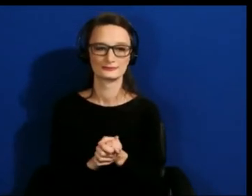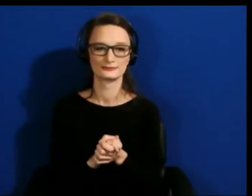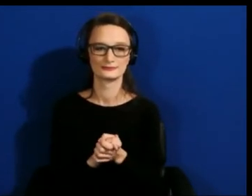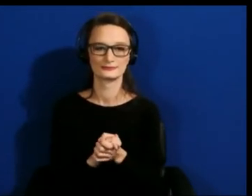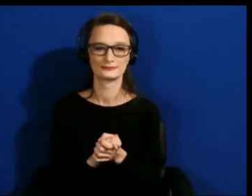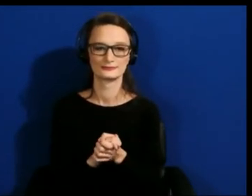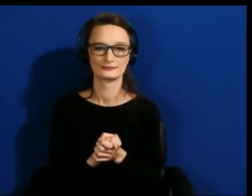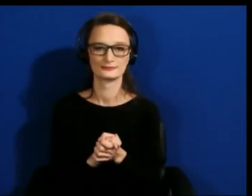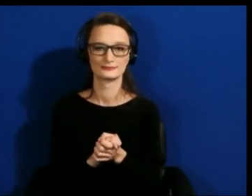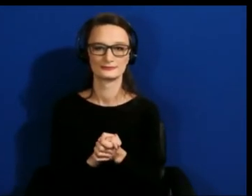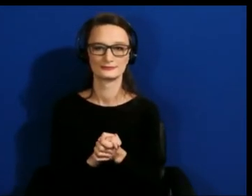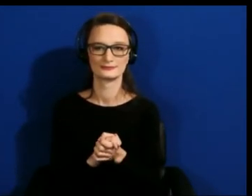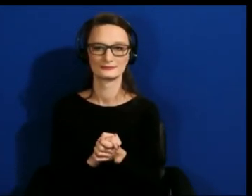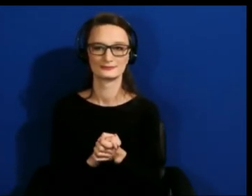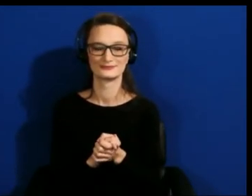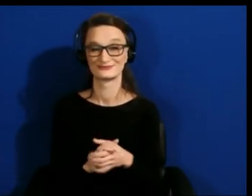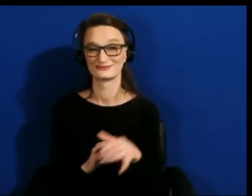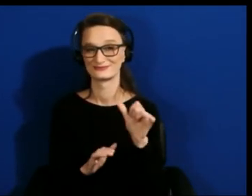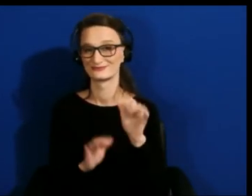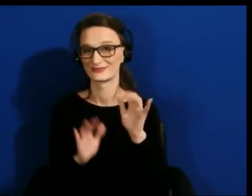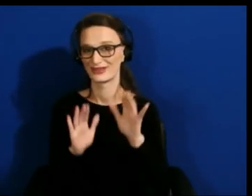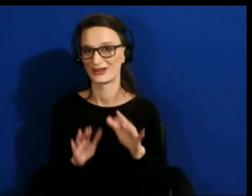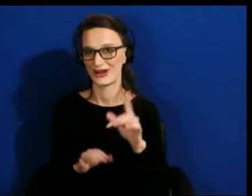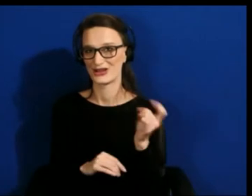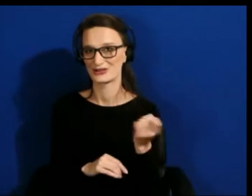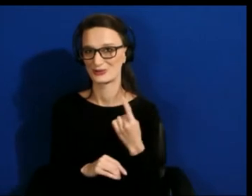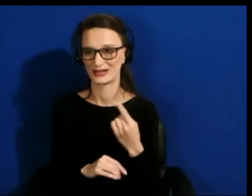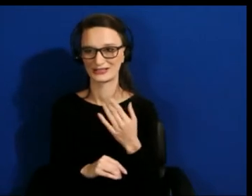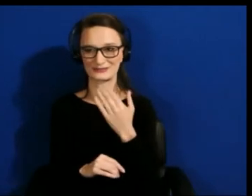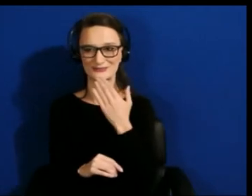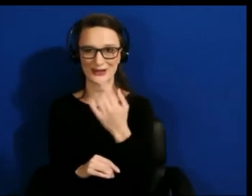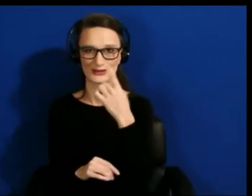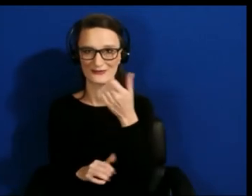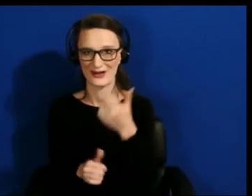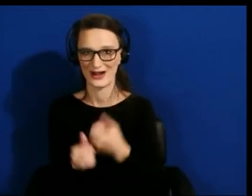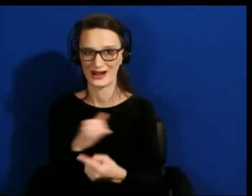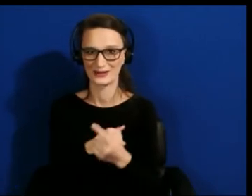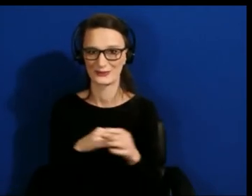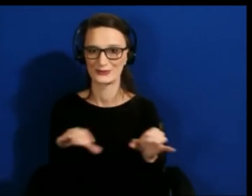That is a fabulous question. Thank you to whoever posed that.